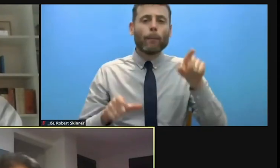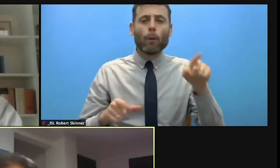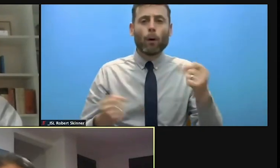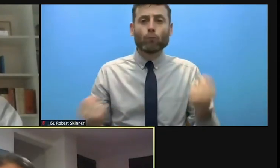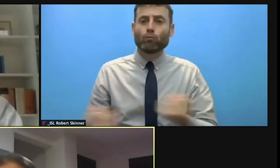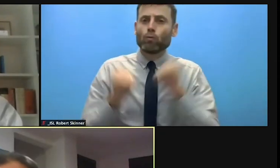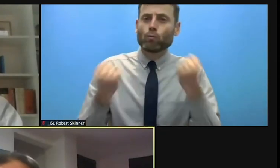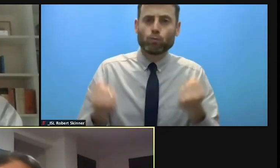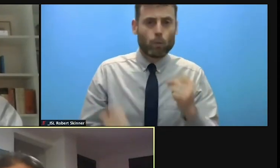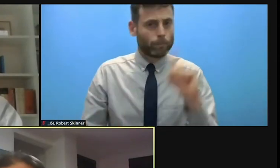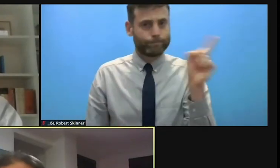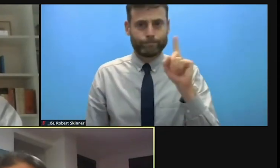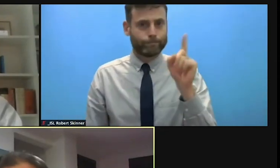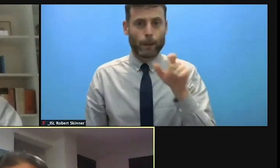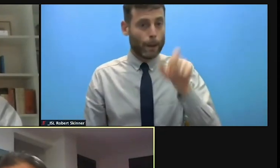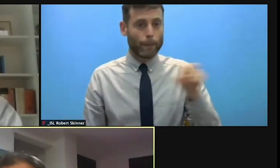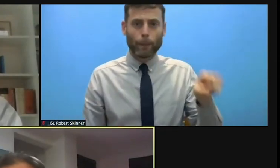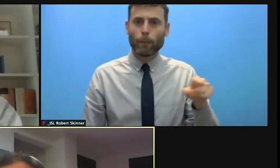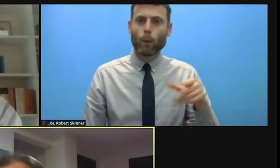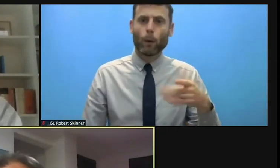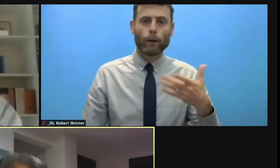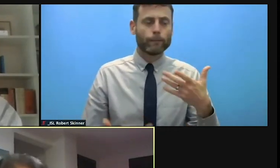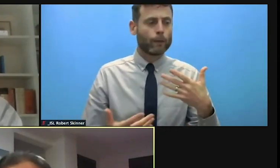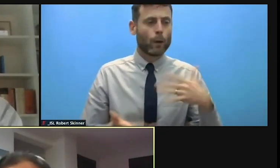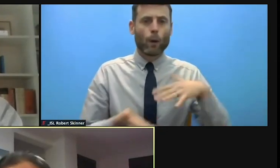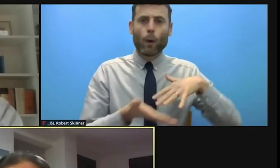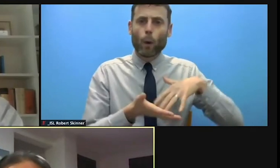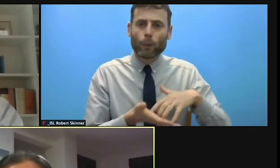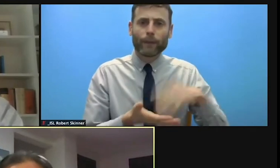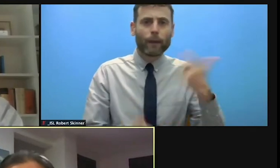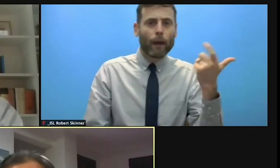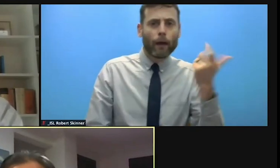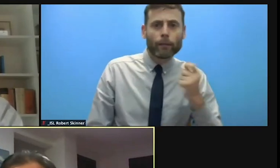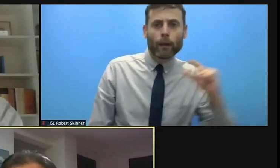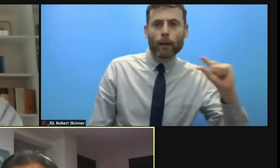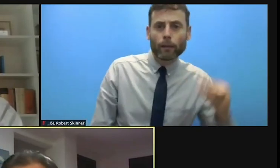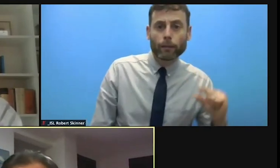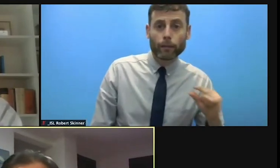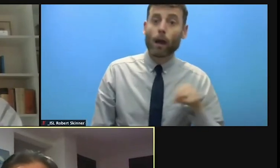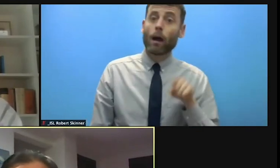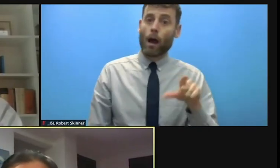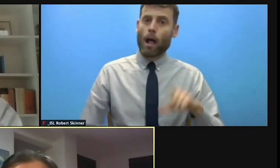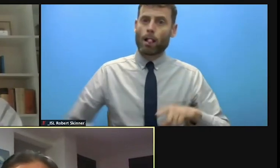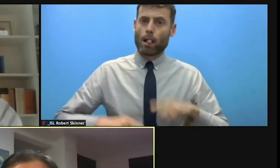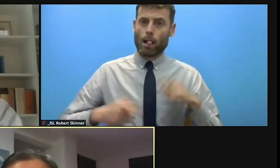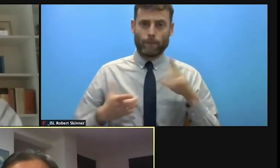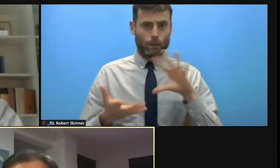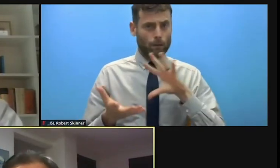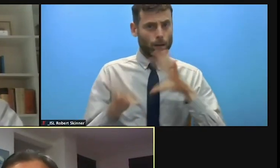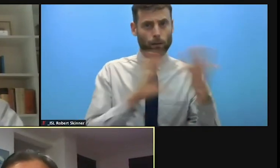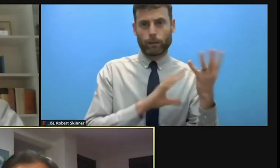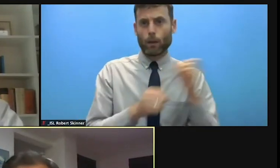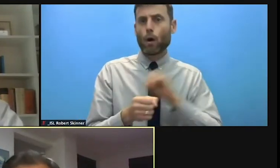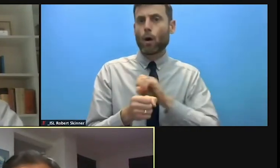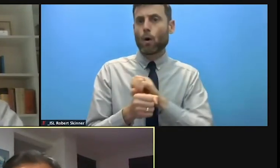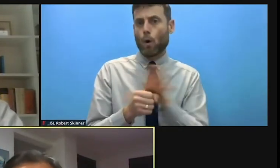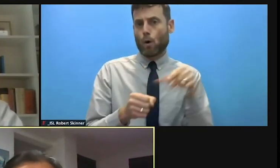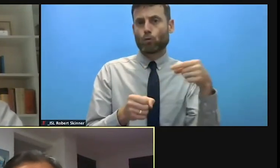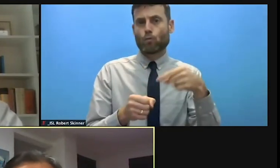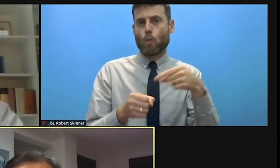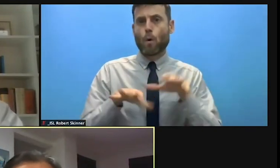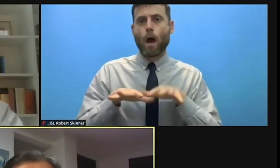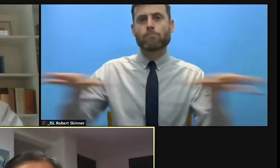It has exacerbated existing inequalities and vulnerabilities including those communities who